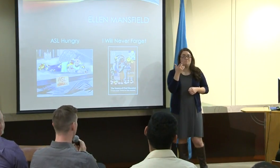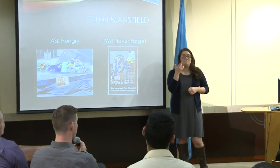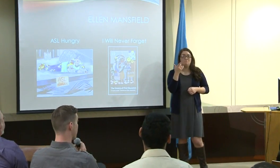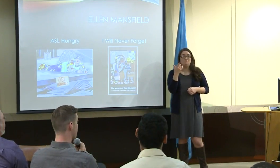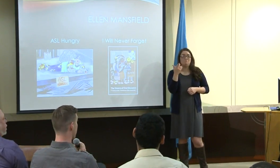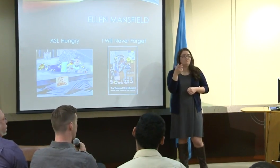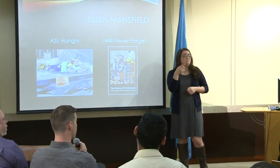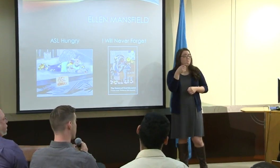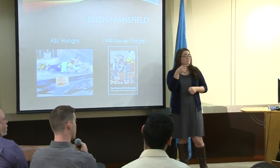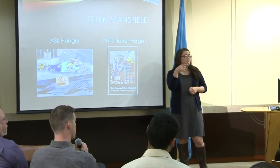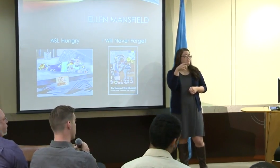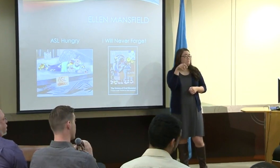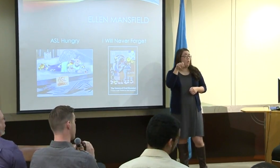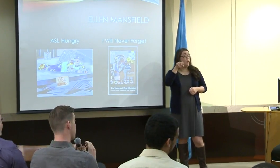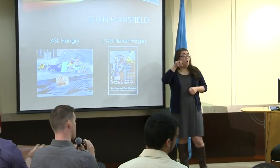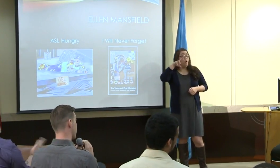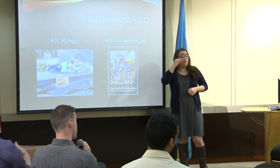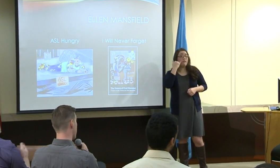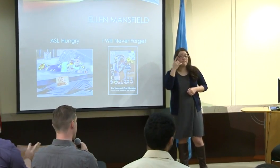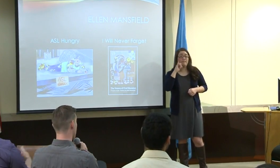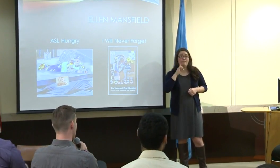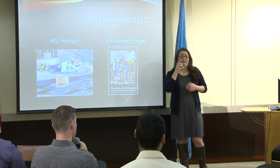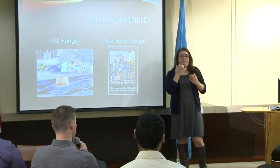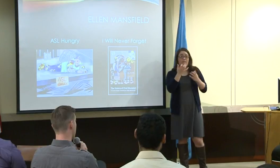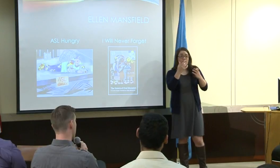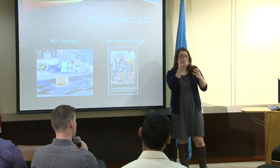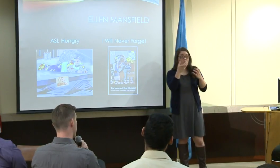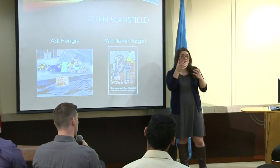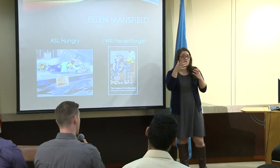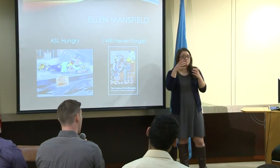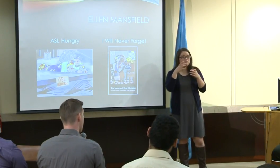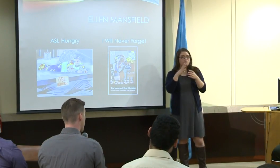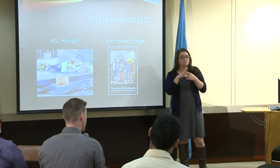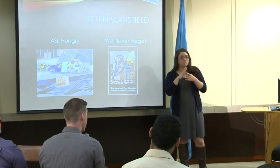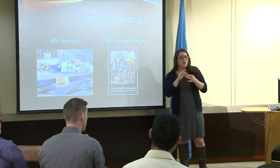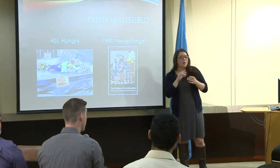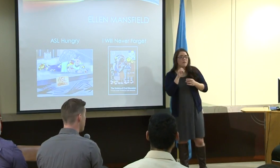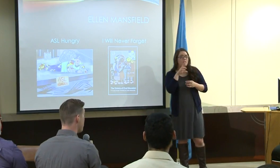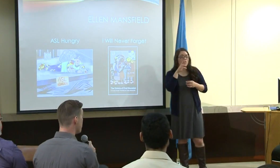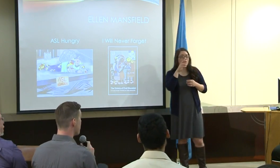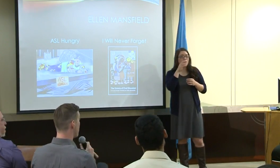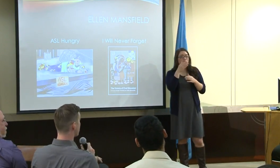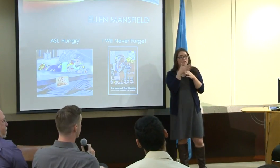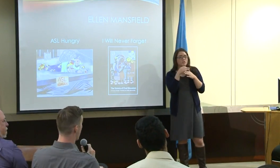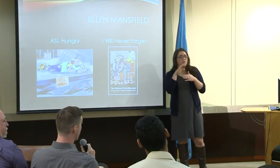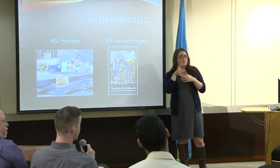Other questions? If anybody -- I know there are several members of the audience